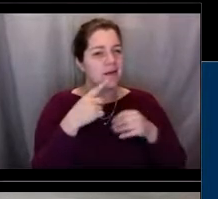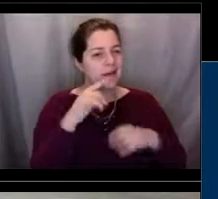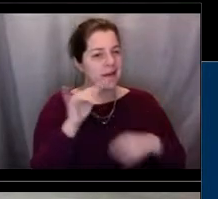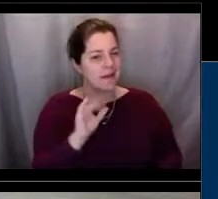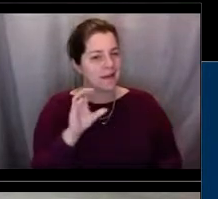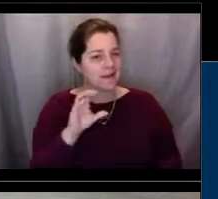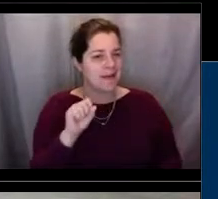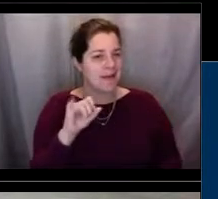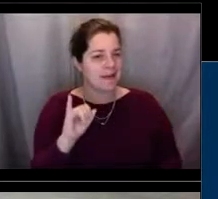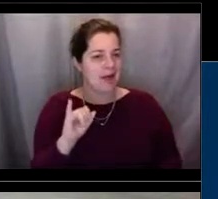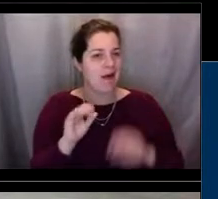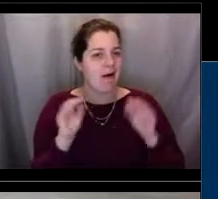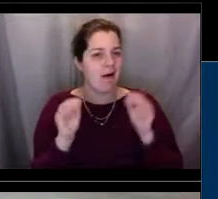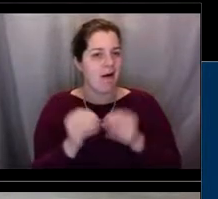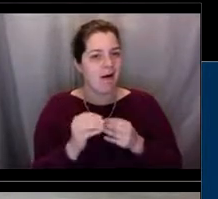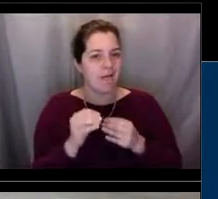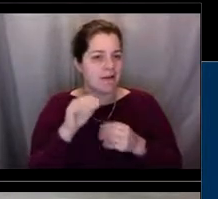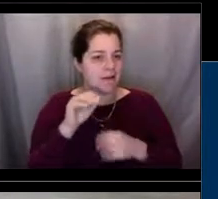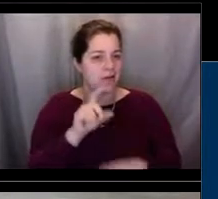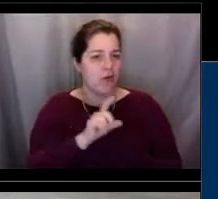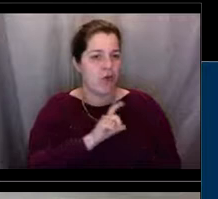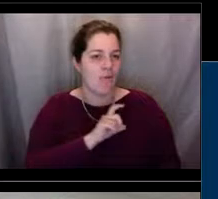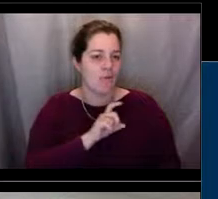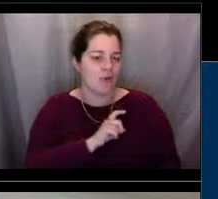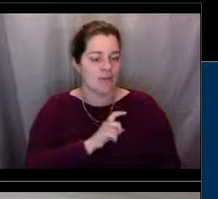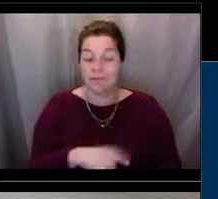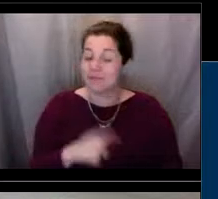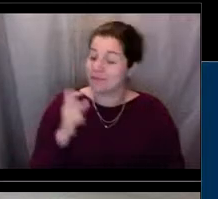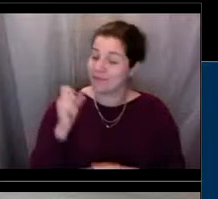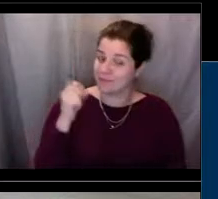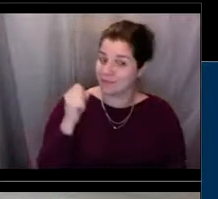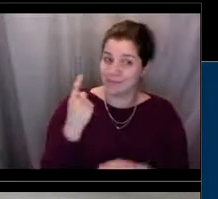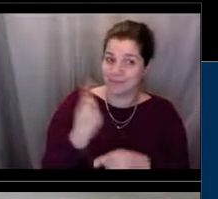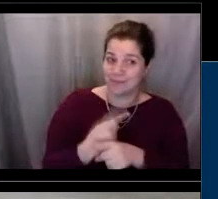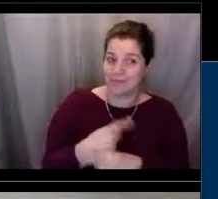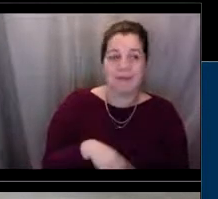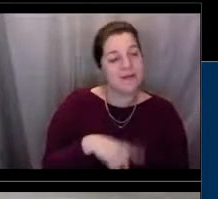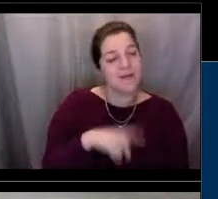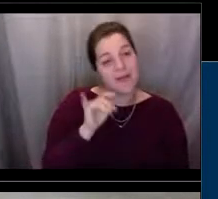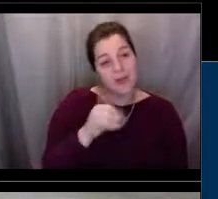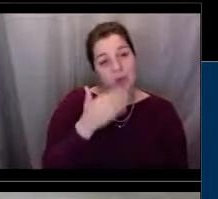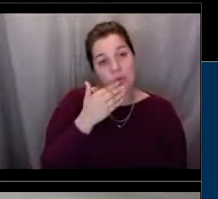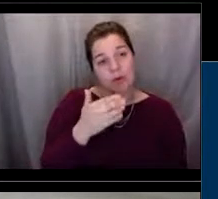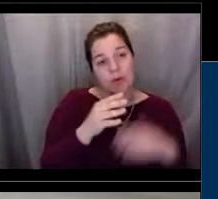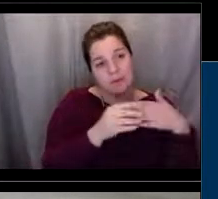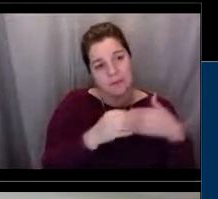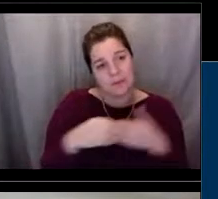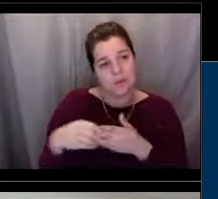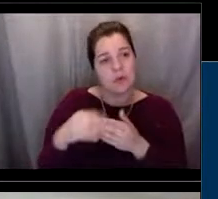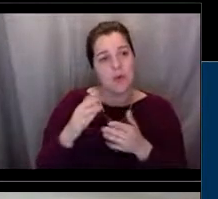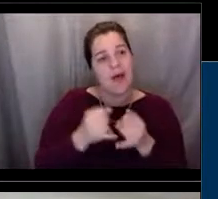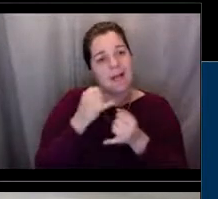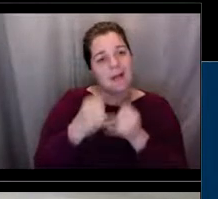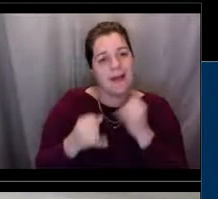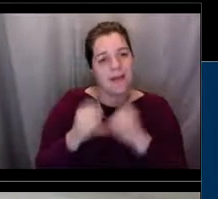Yeah. [Lisa] And actually that's a good segue into our last section because I know you guys were going to talk